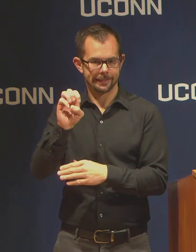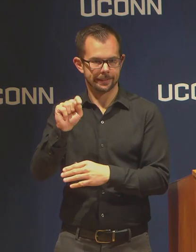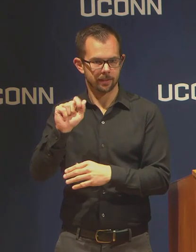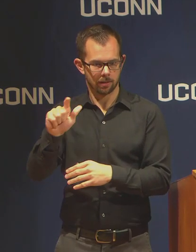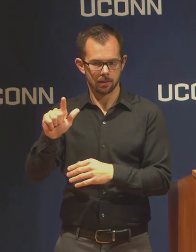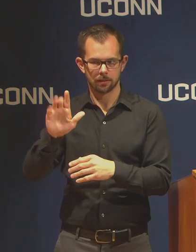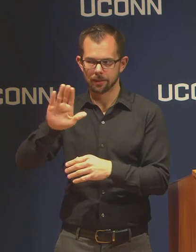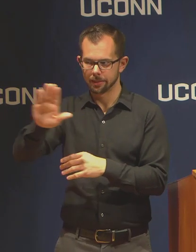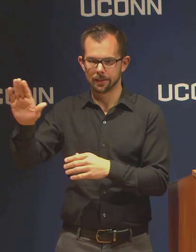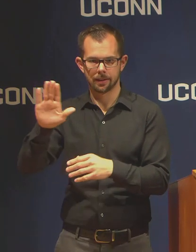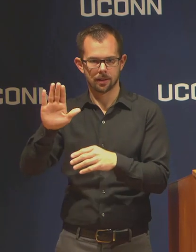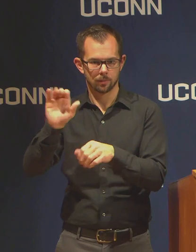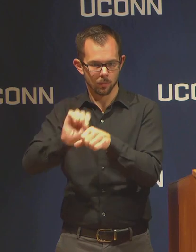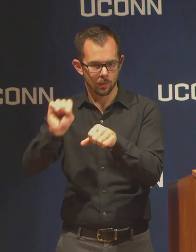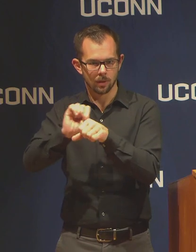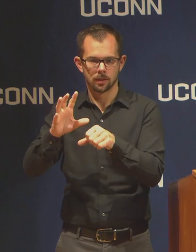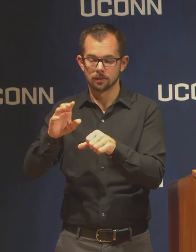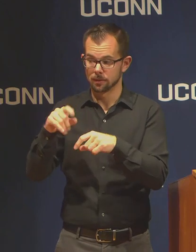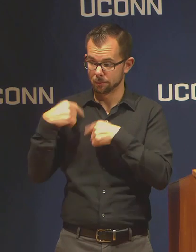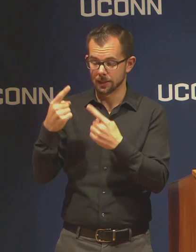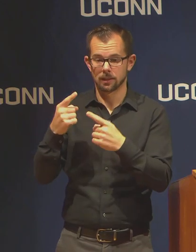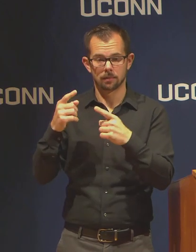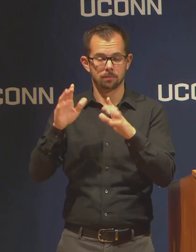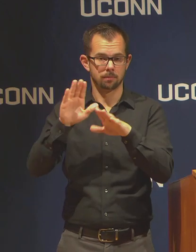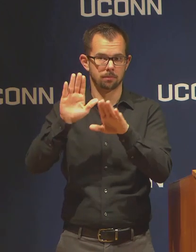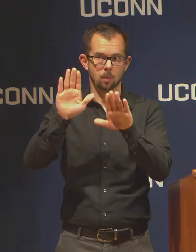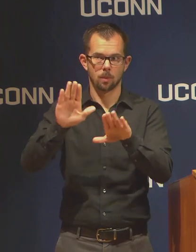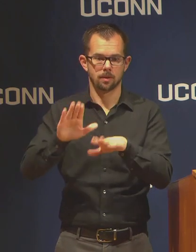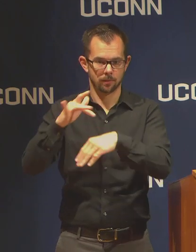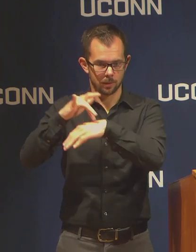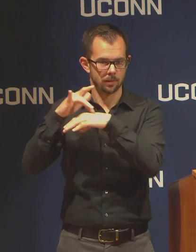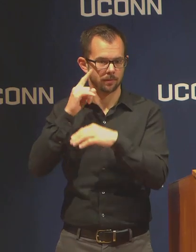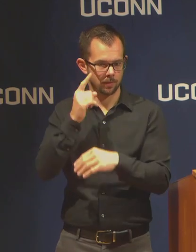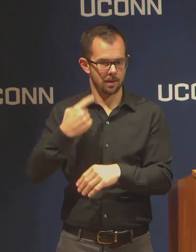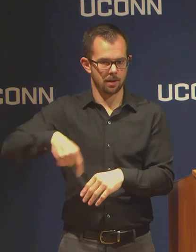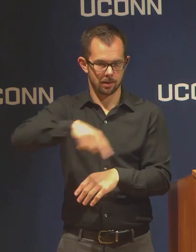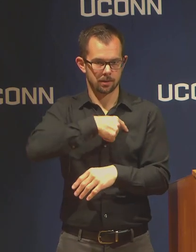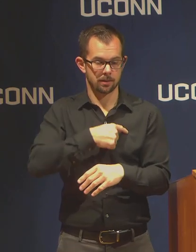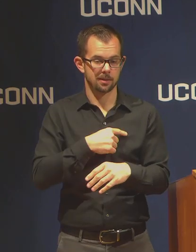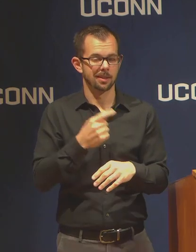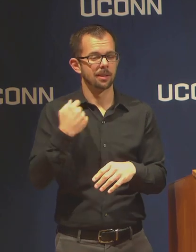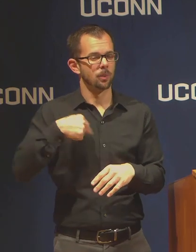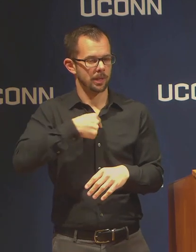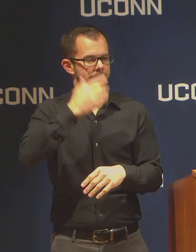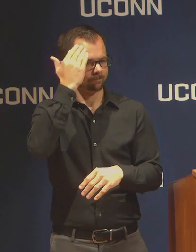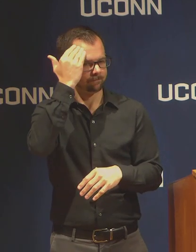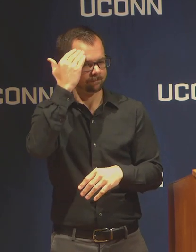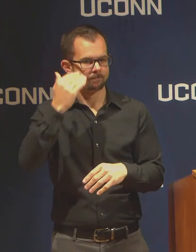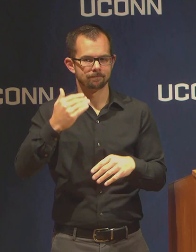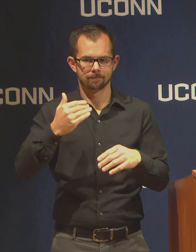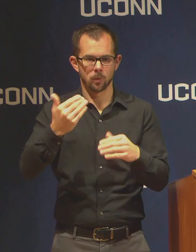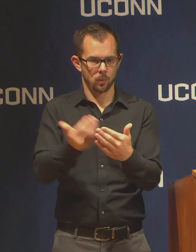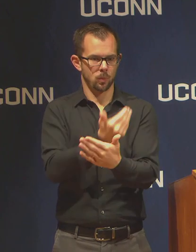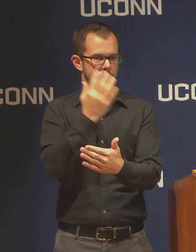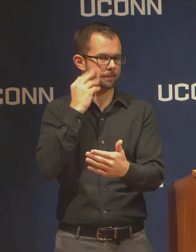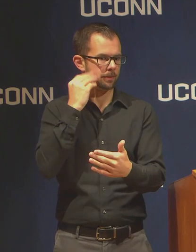We understand this is new territory for many of our colleagues and things are not going to be perfect from the very start.